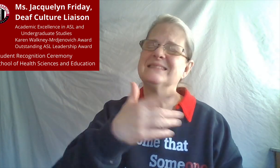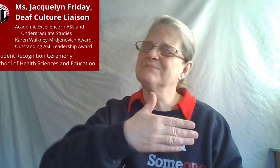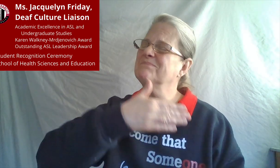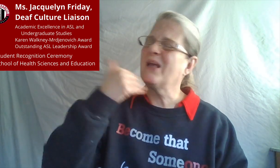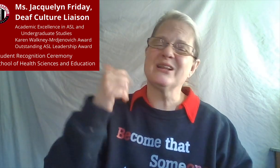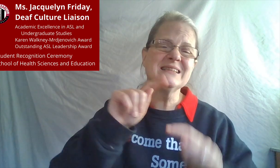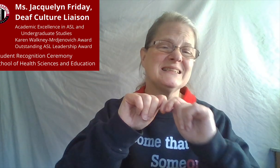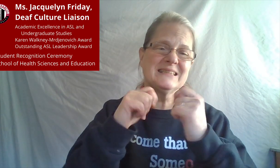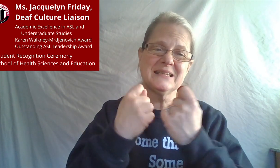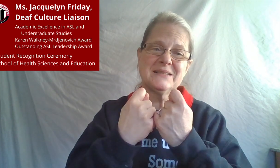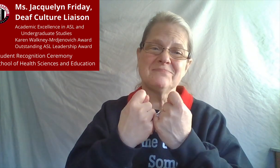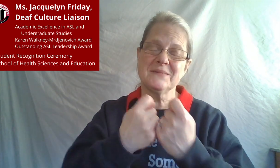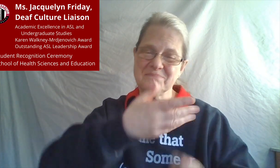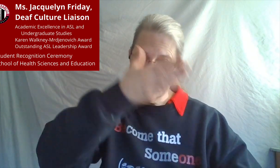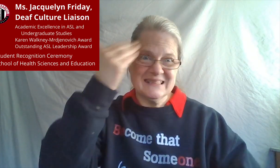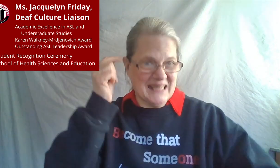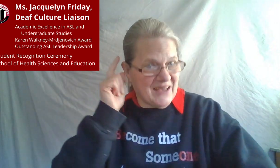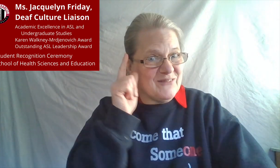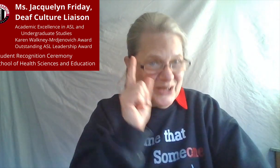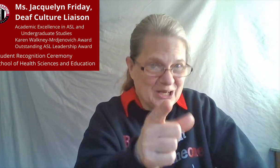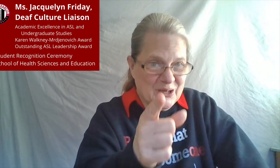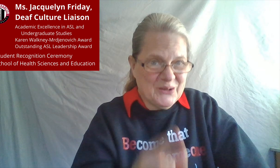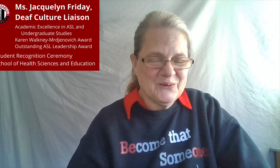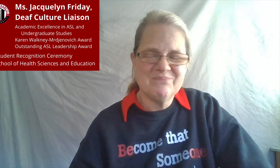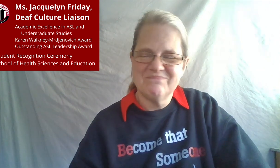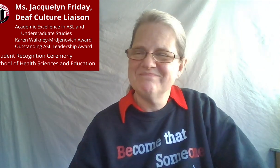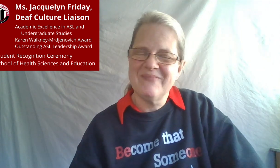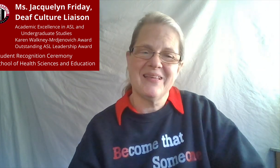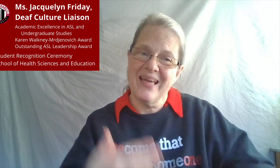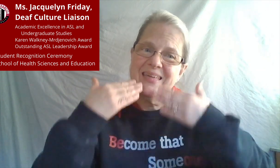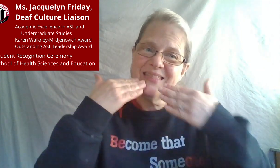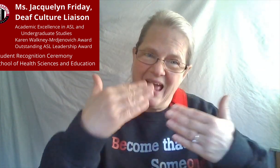ASL is a better team because of you.